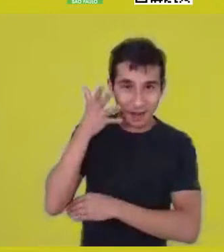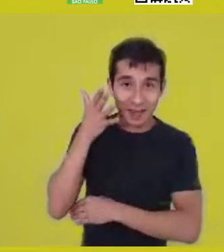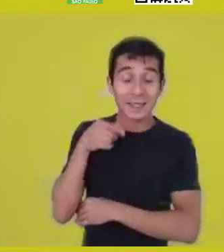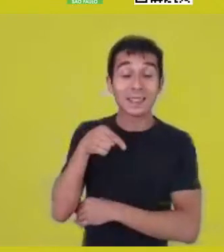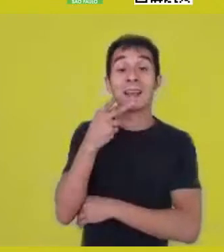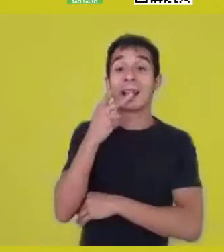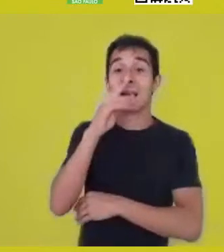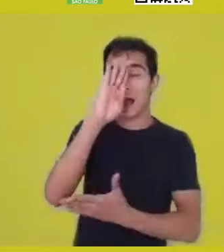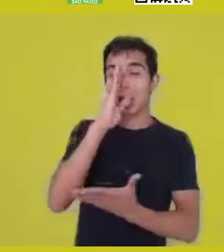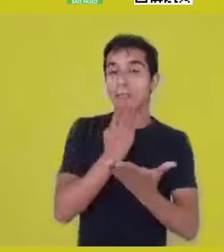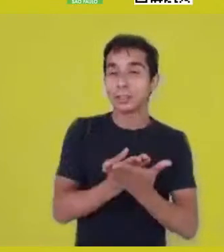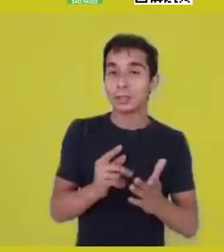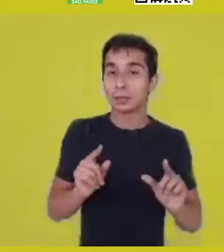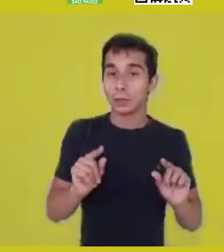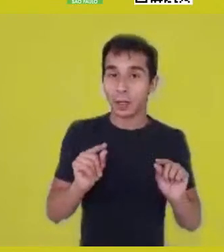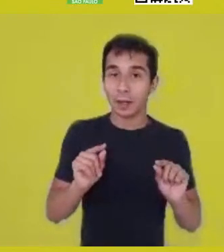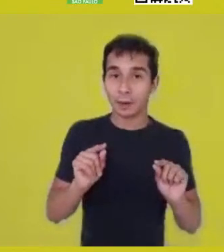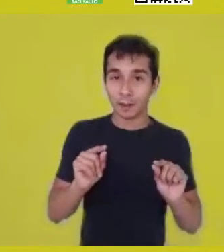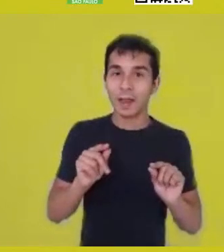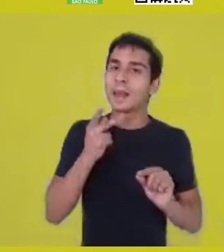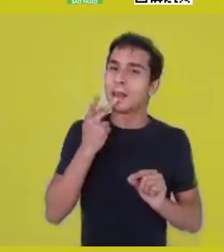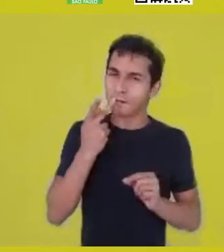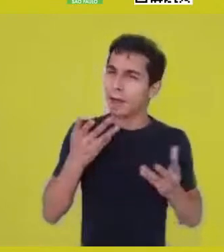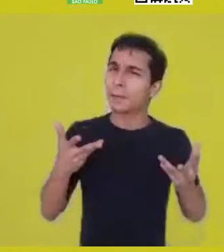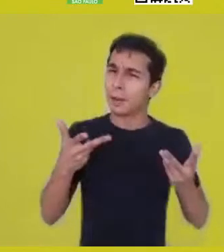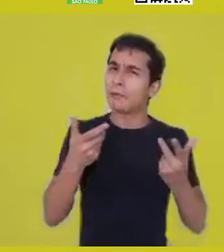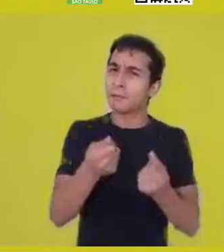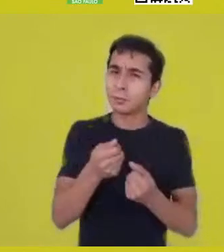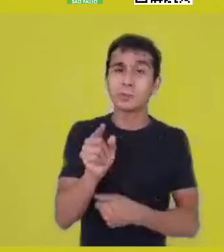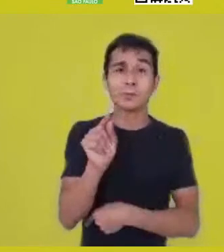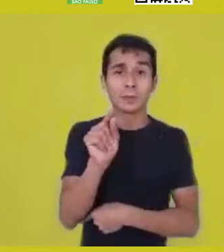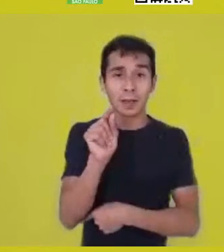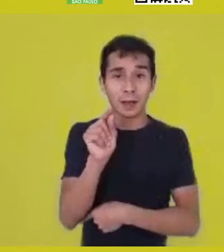He quotes wonderfully Oyeronke, for instance,